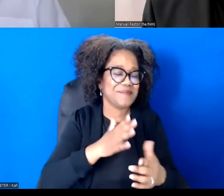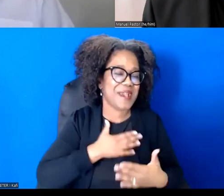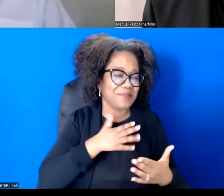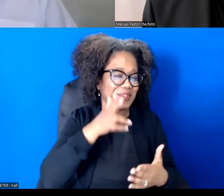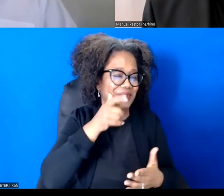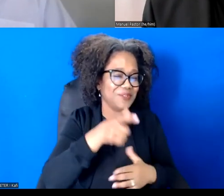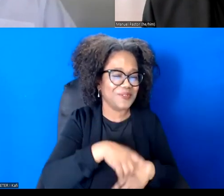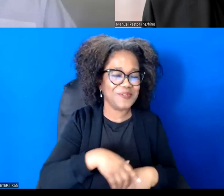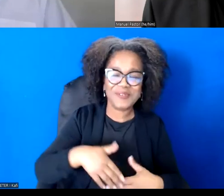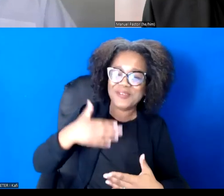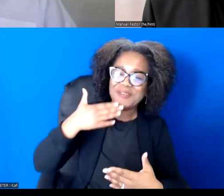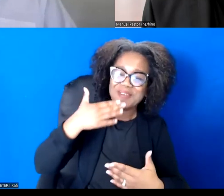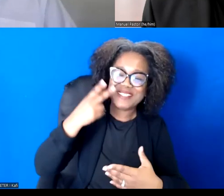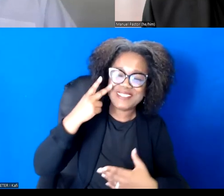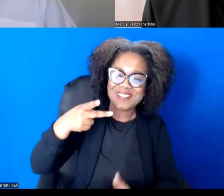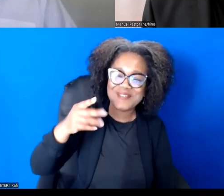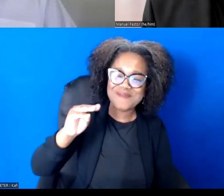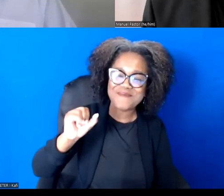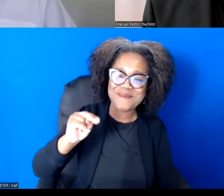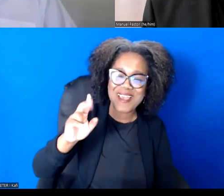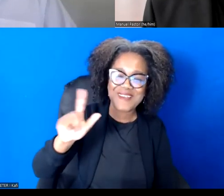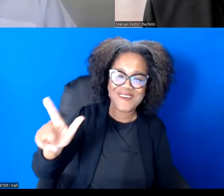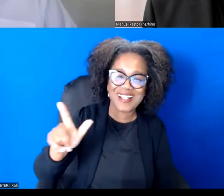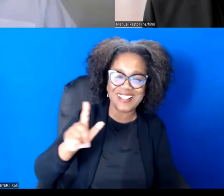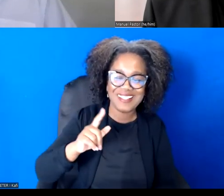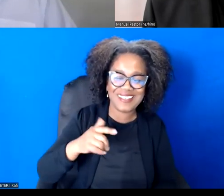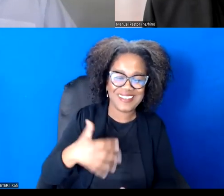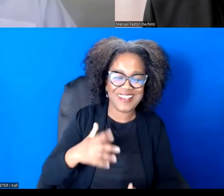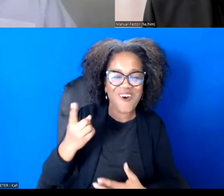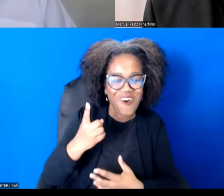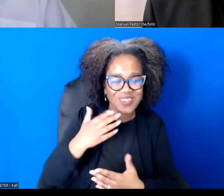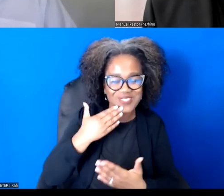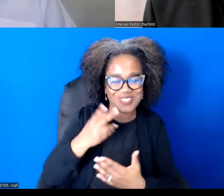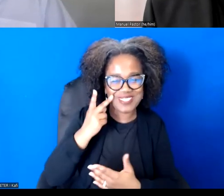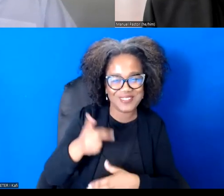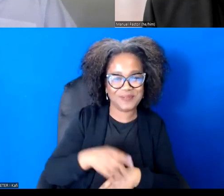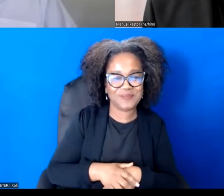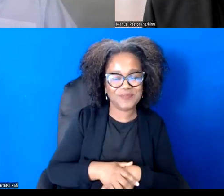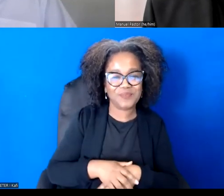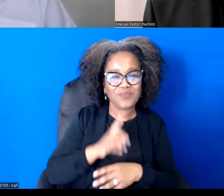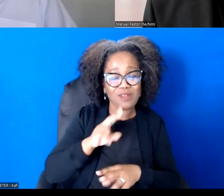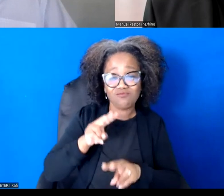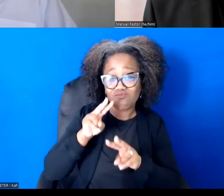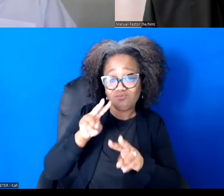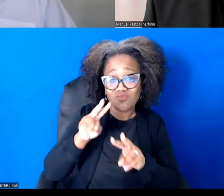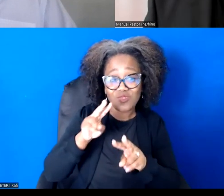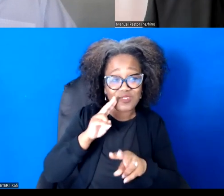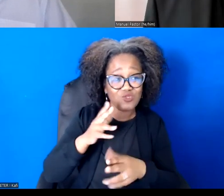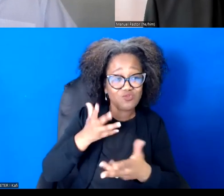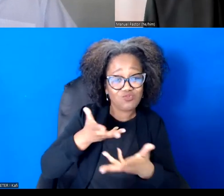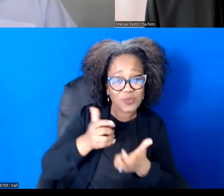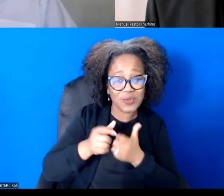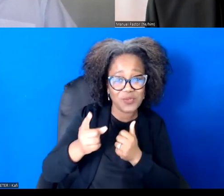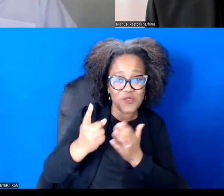I look forward to spending more than an hour with you and he and the other 0, 0 plus people